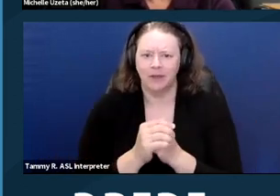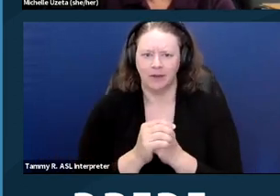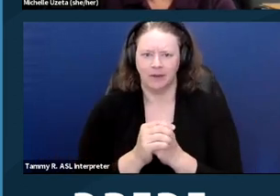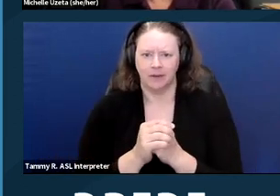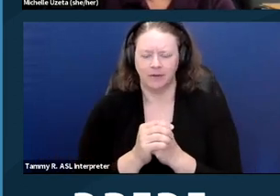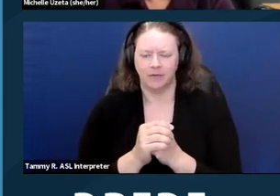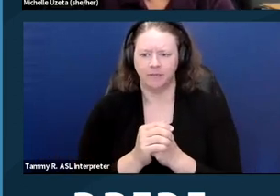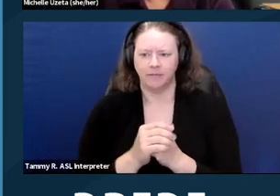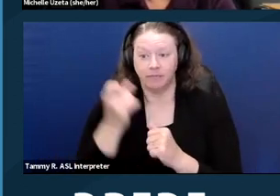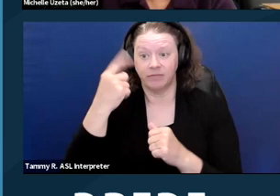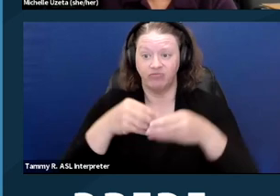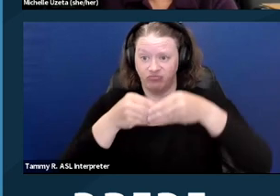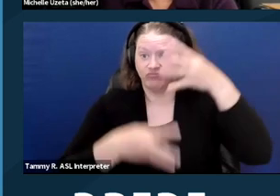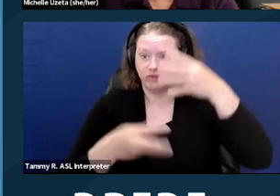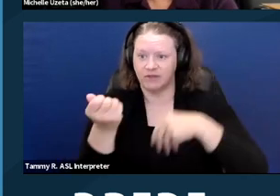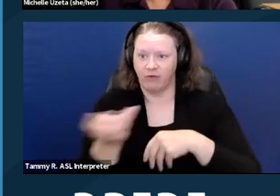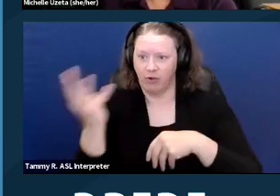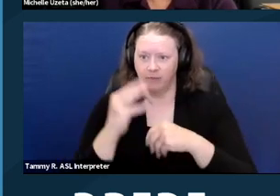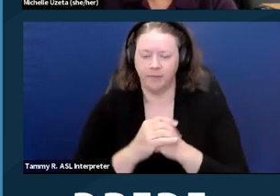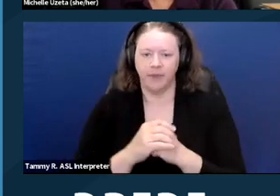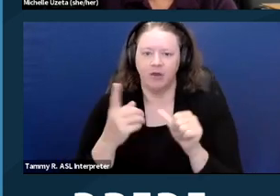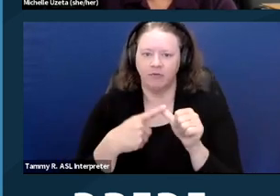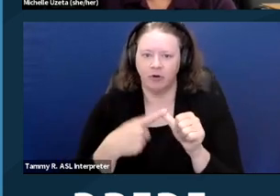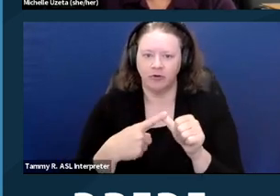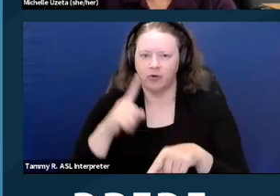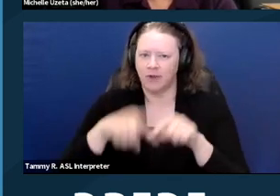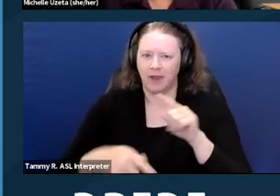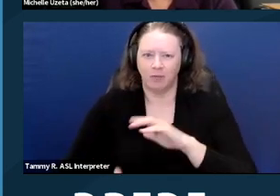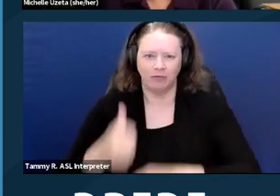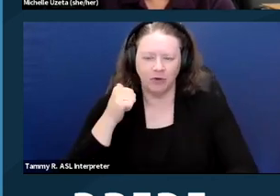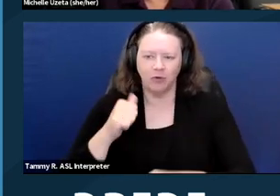And there's a number of them. First, the refusal to sell or rent to somebody